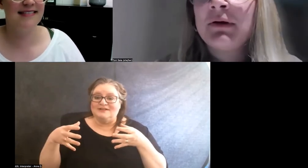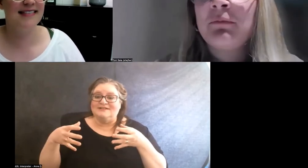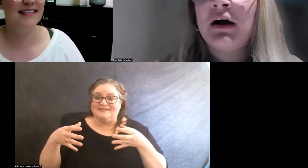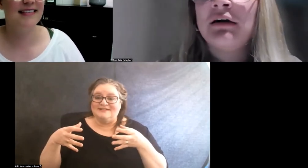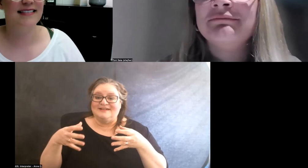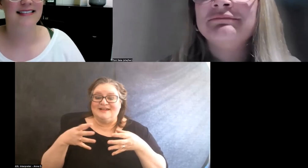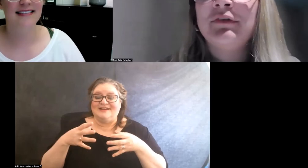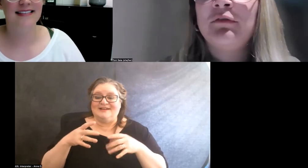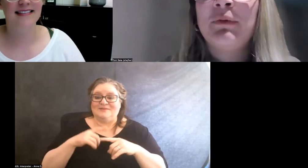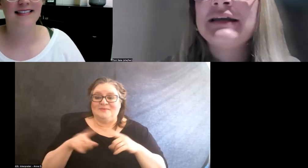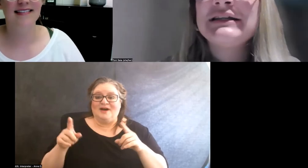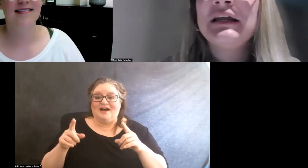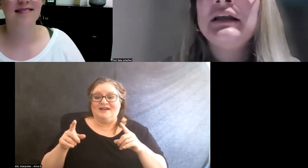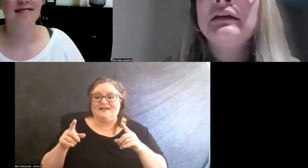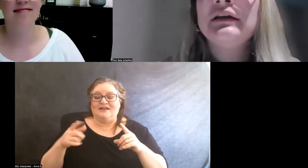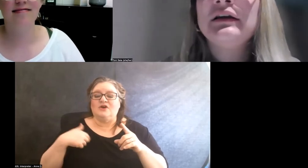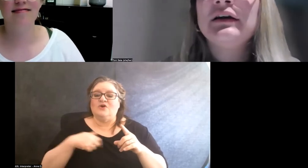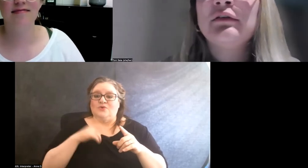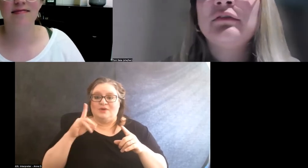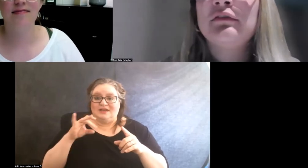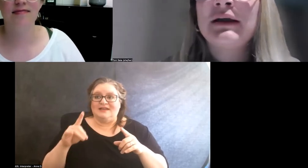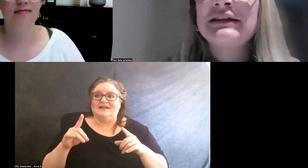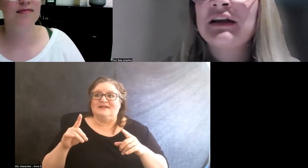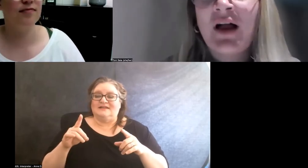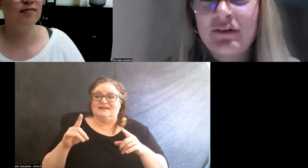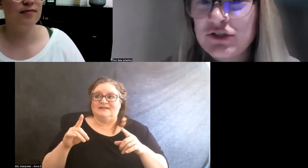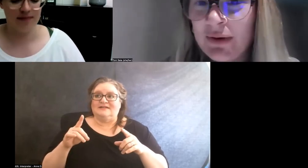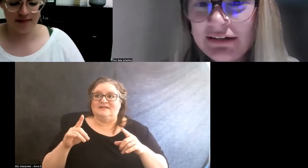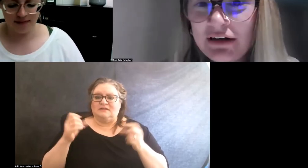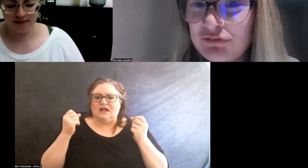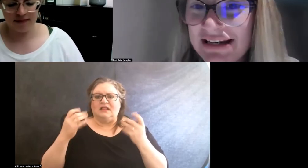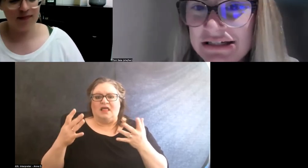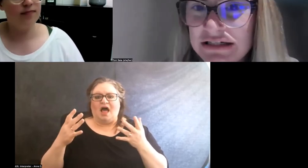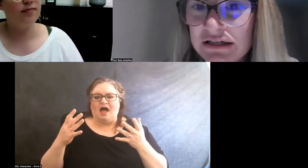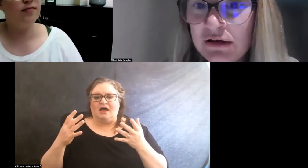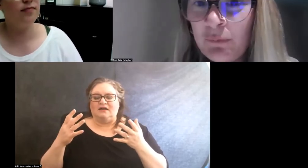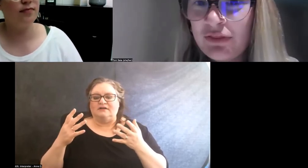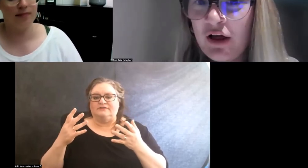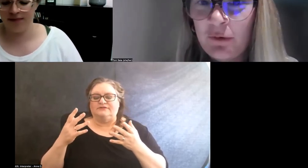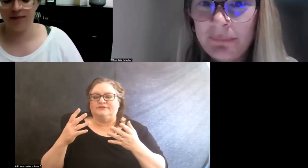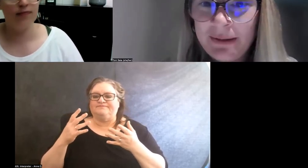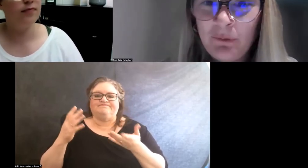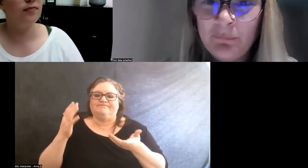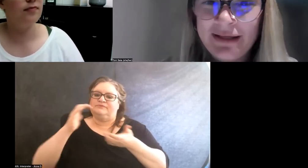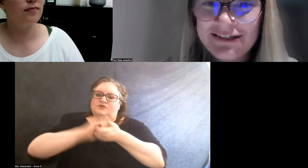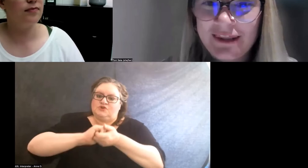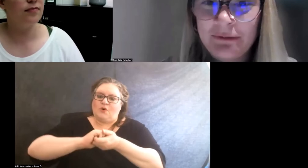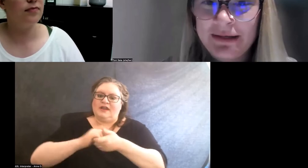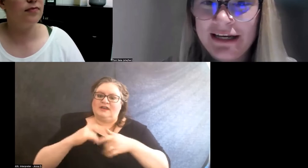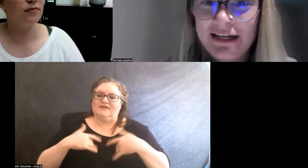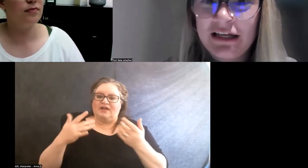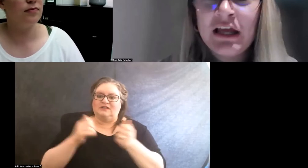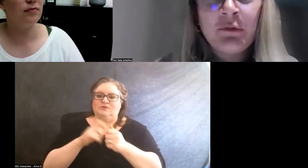But we did a lot of joint events with other people because at the beginning,